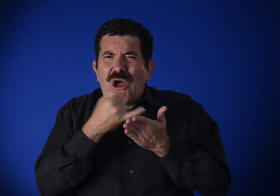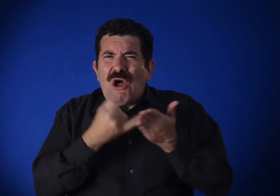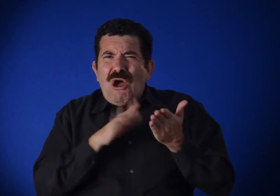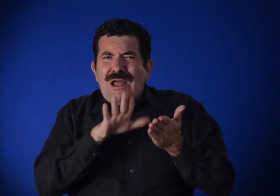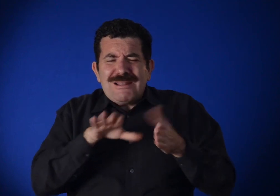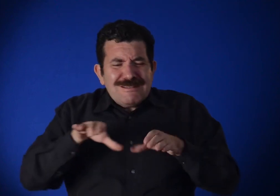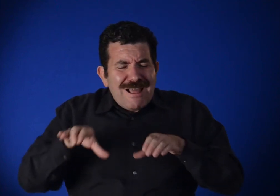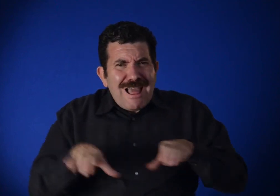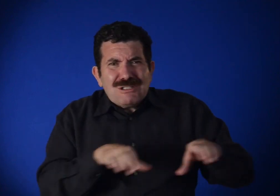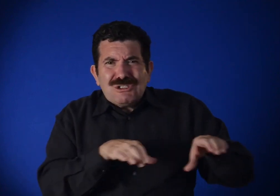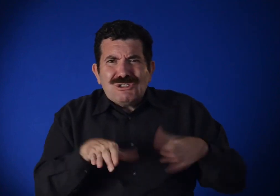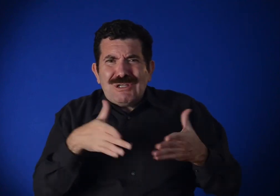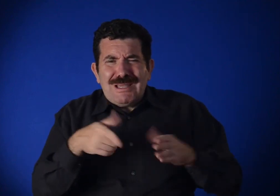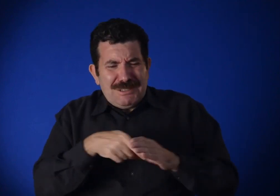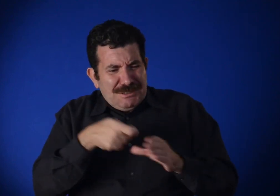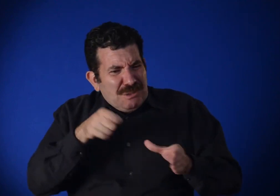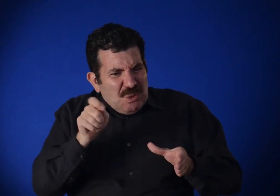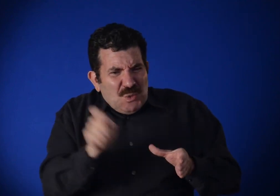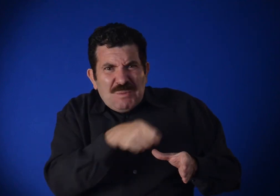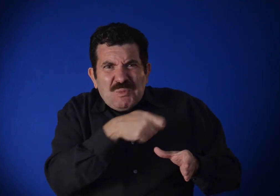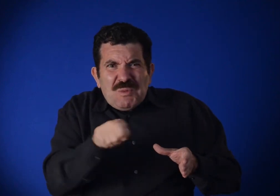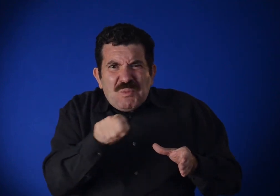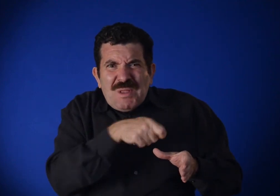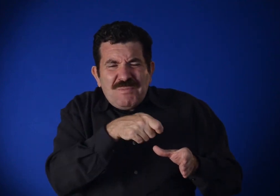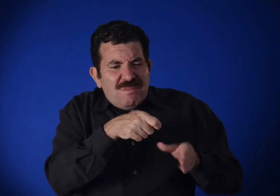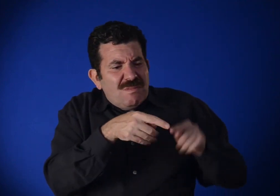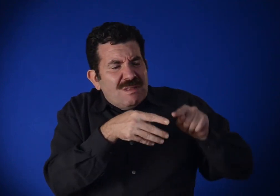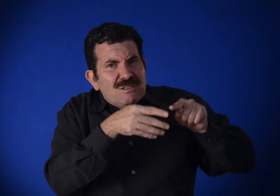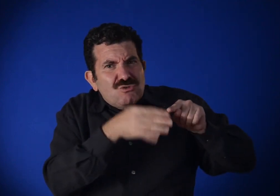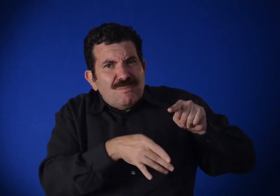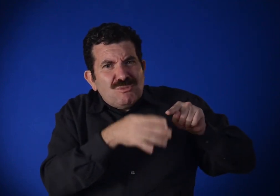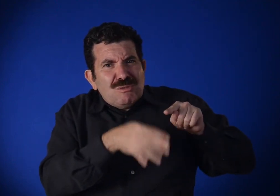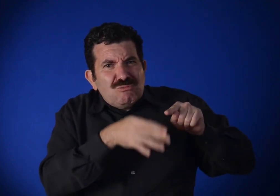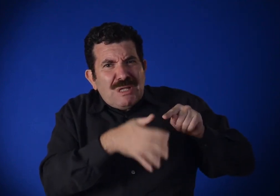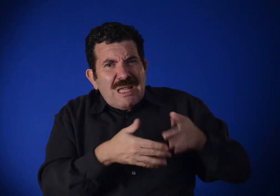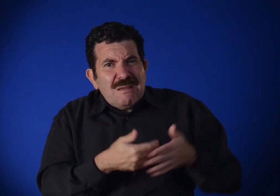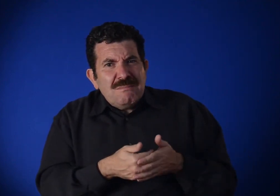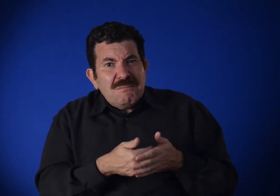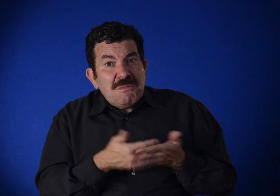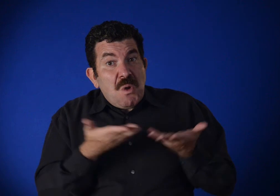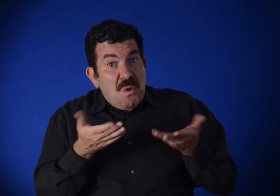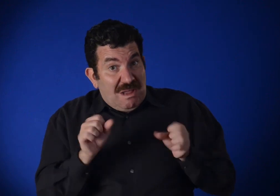thinking about action and gesture.